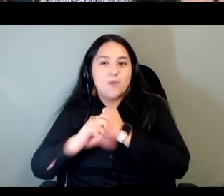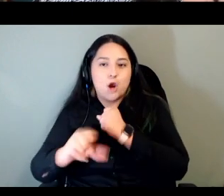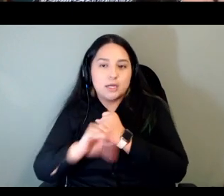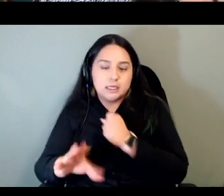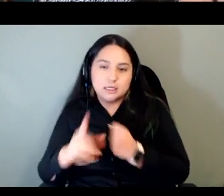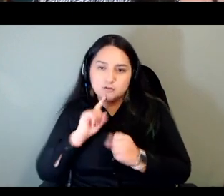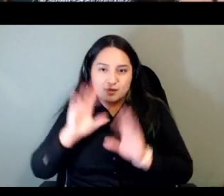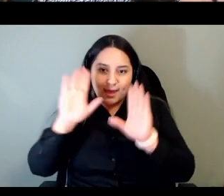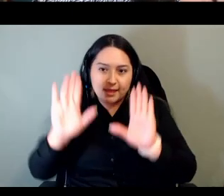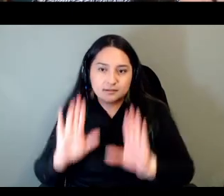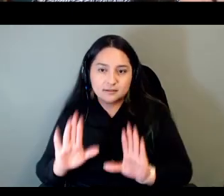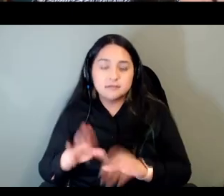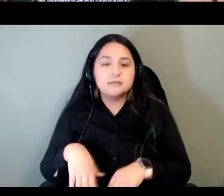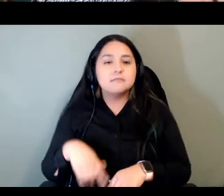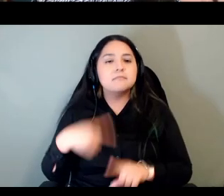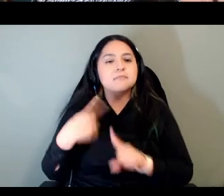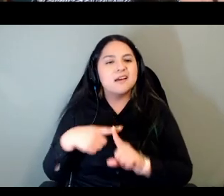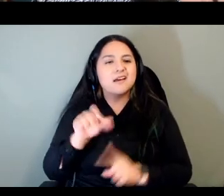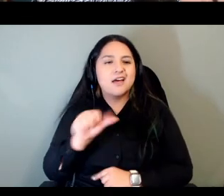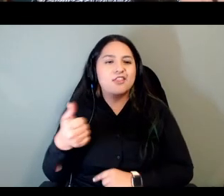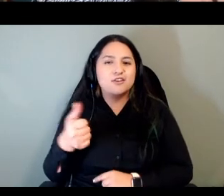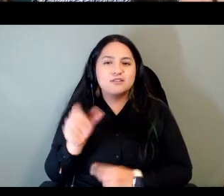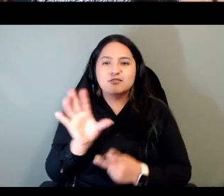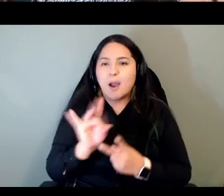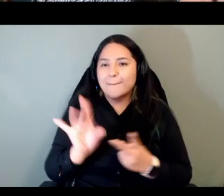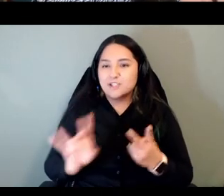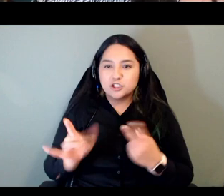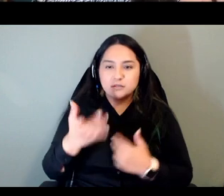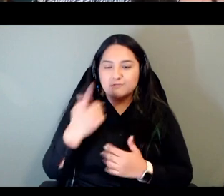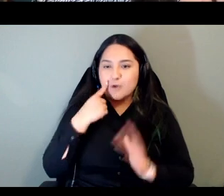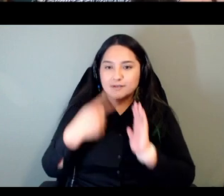but there were other there were other options like you mentioned duolingo and that simply